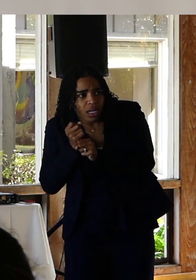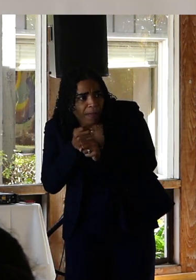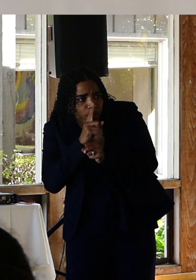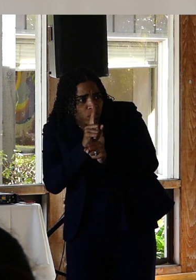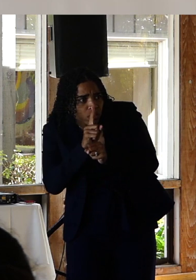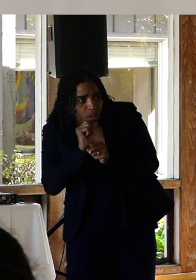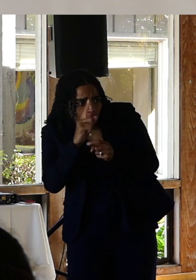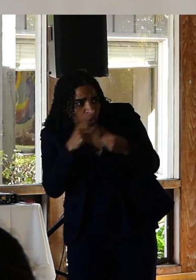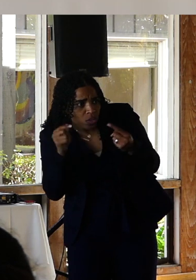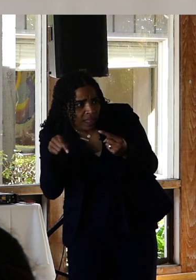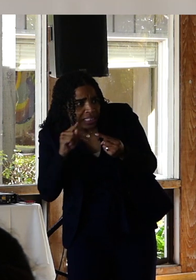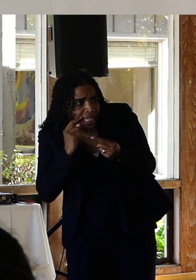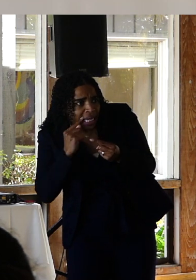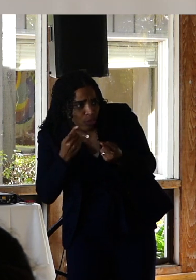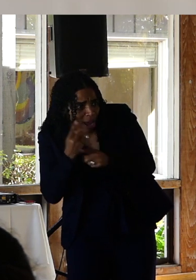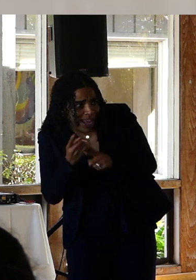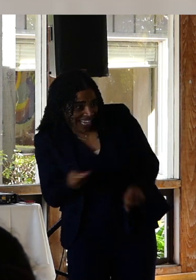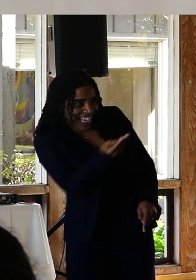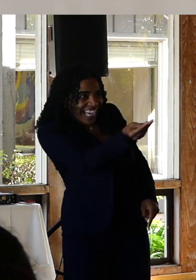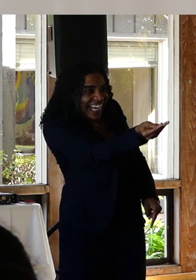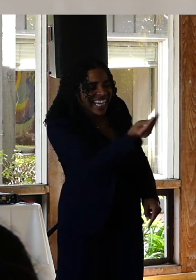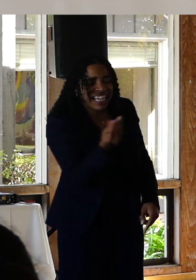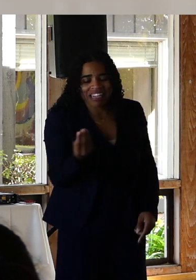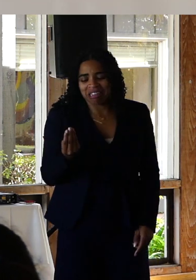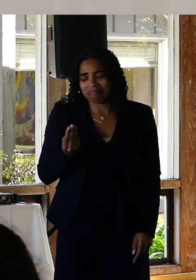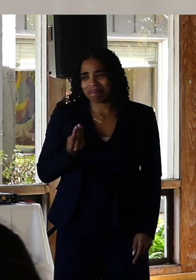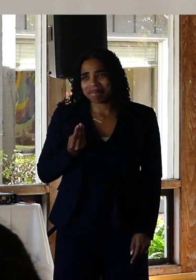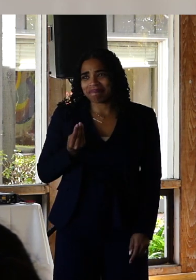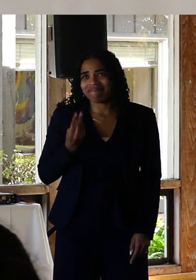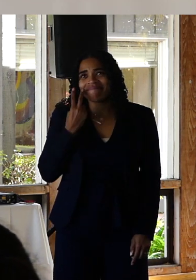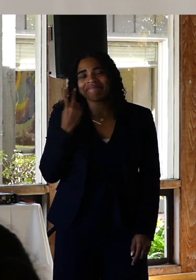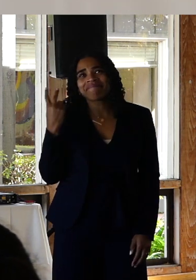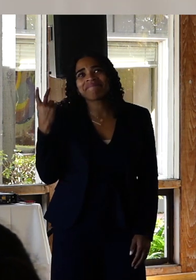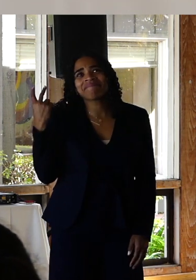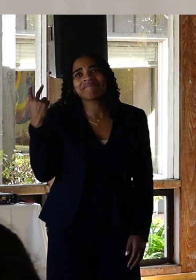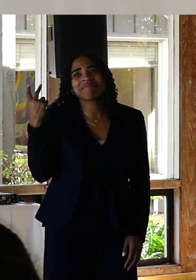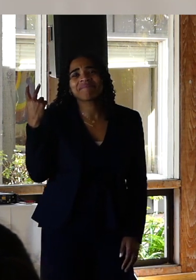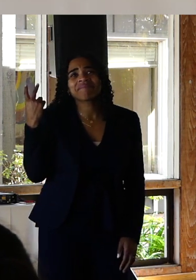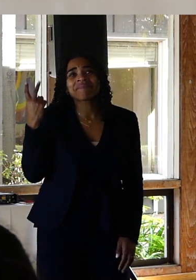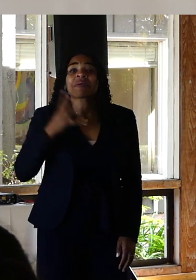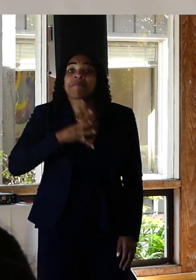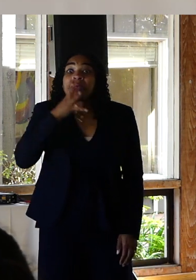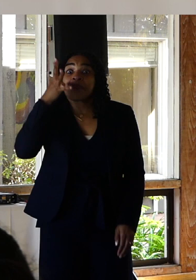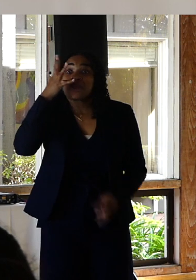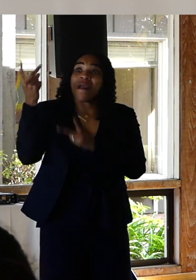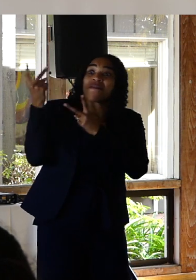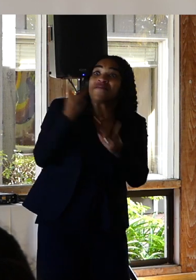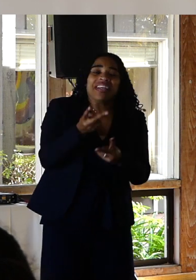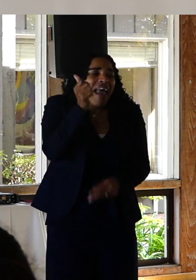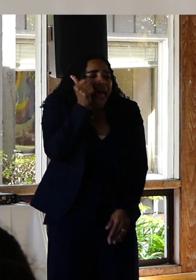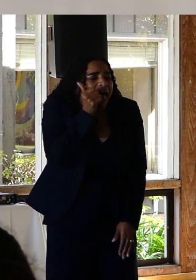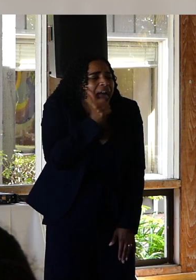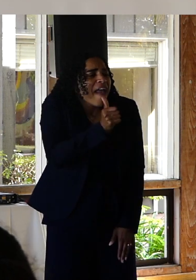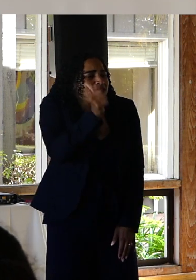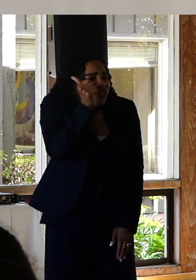my allergens. For my parents who visited me every day every time I've been